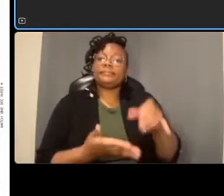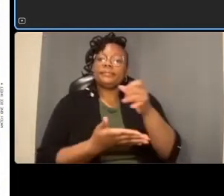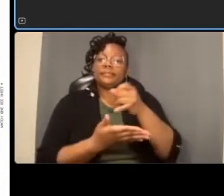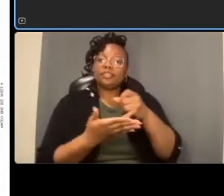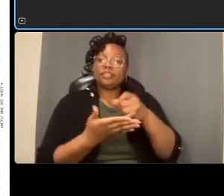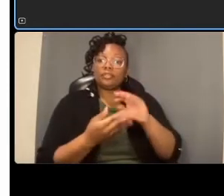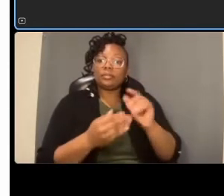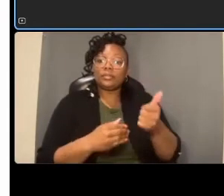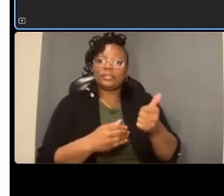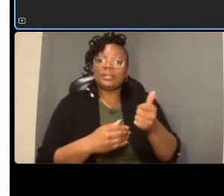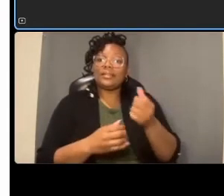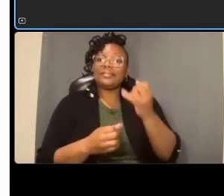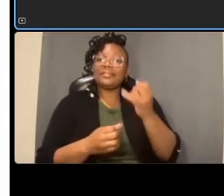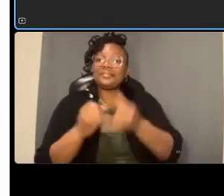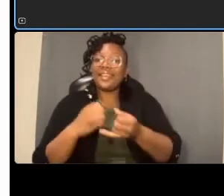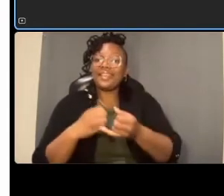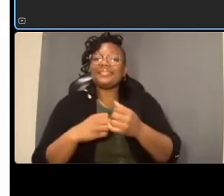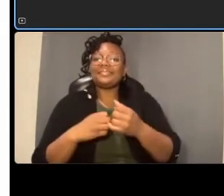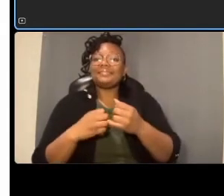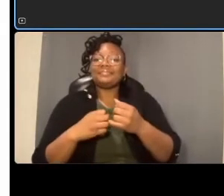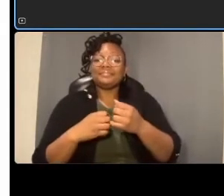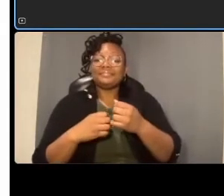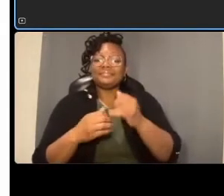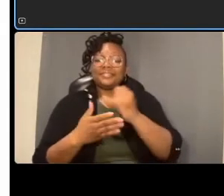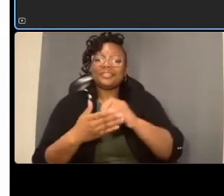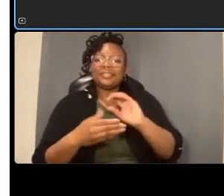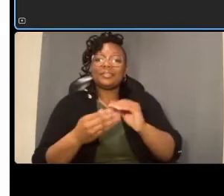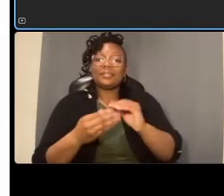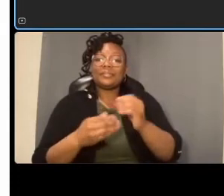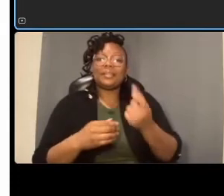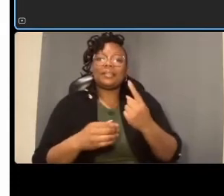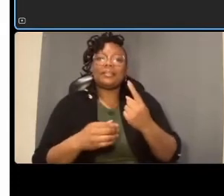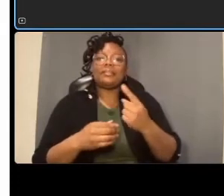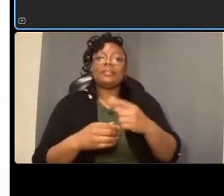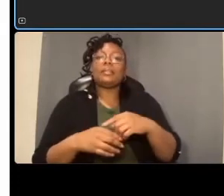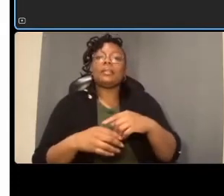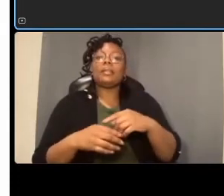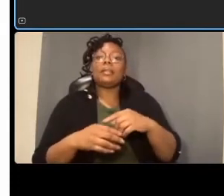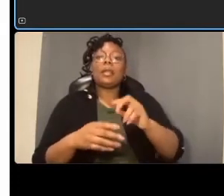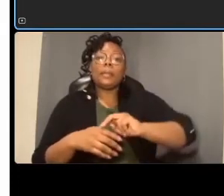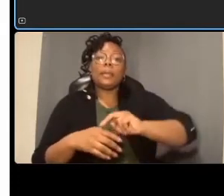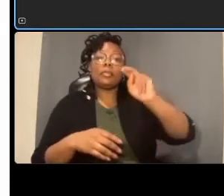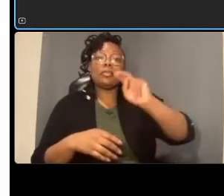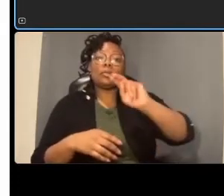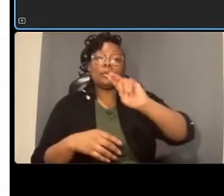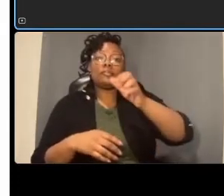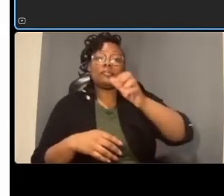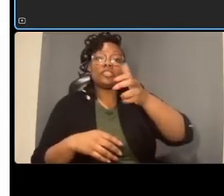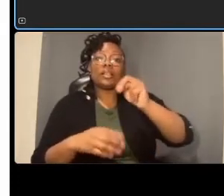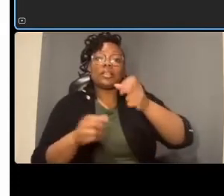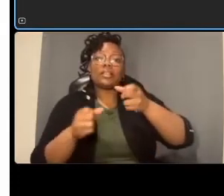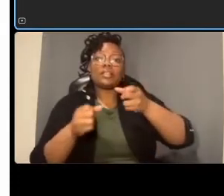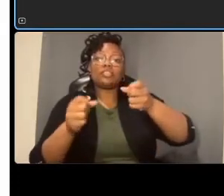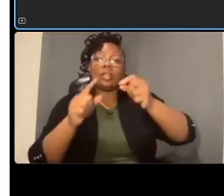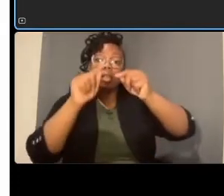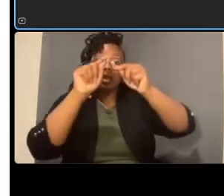proceeds to legation current limit it does include the intersection of military road another signal